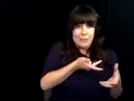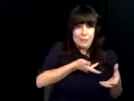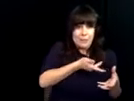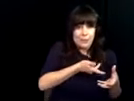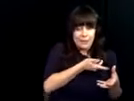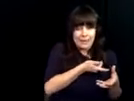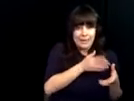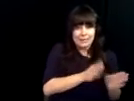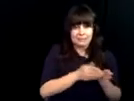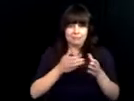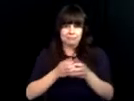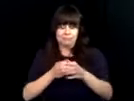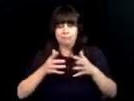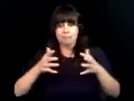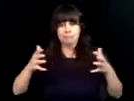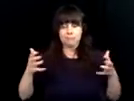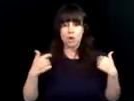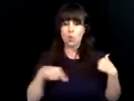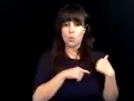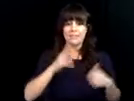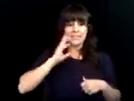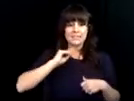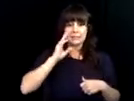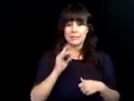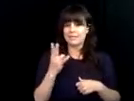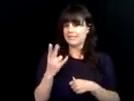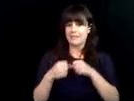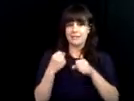through the years. From the original rehab tech